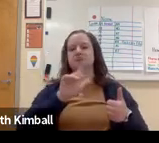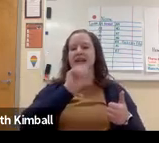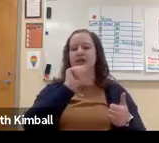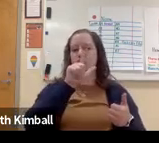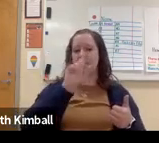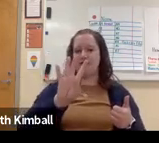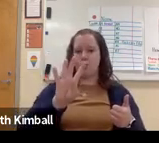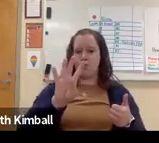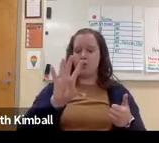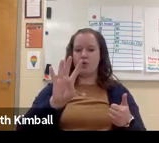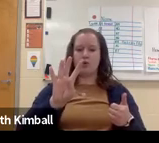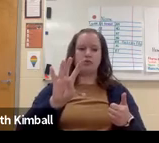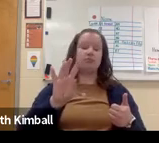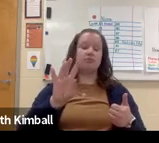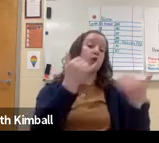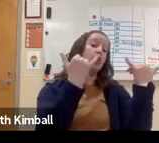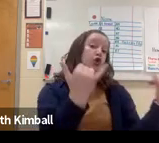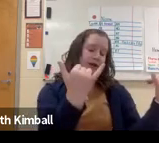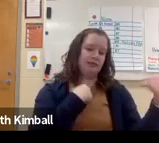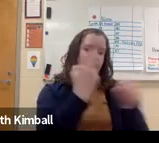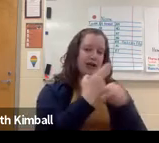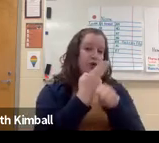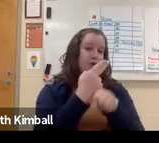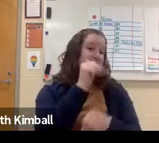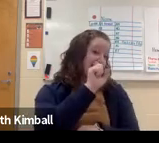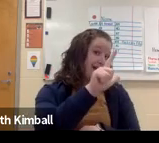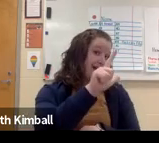I lost my hearing around age 24.